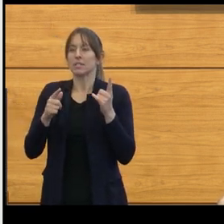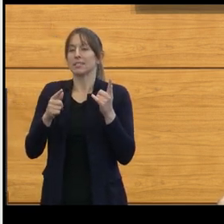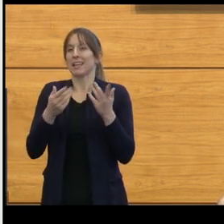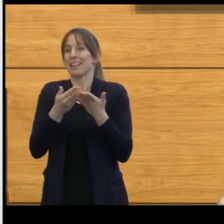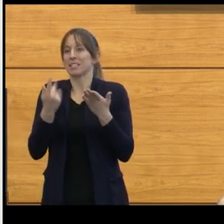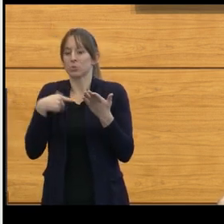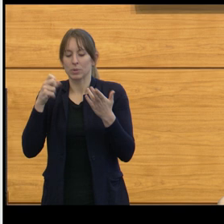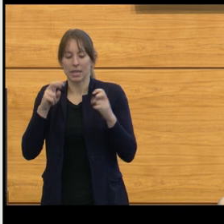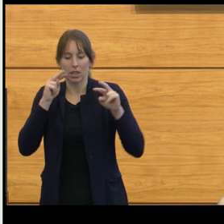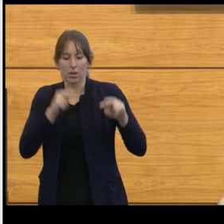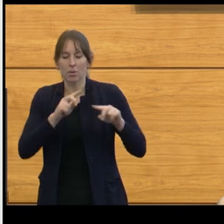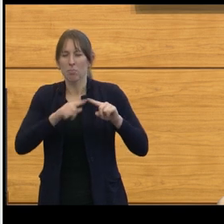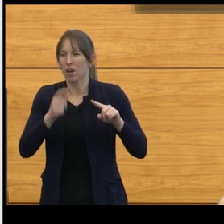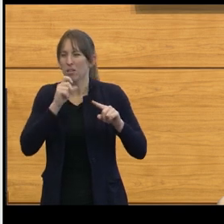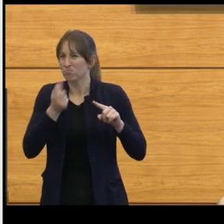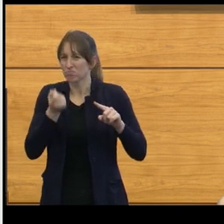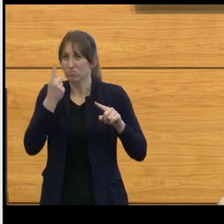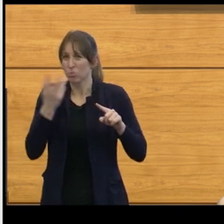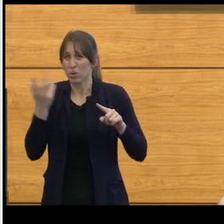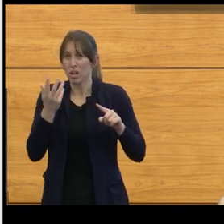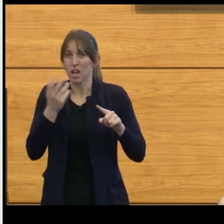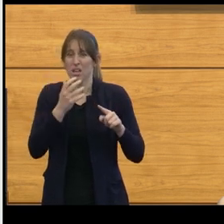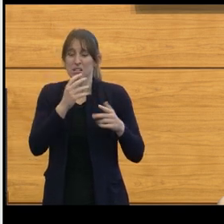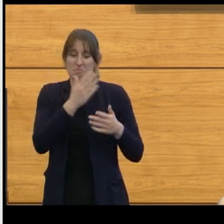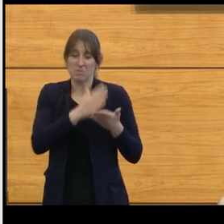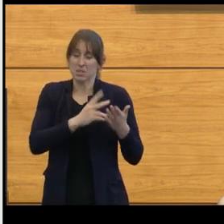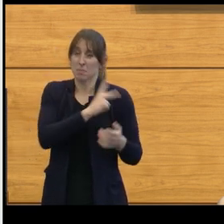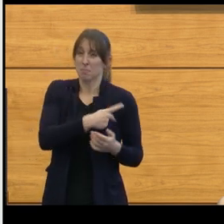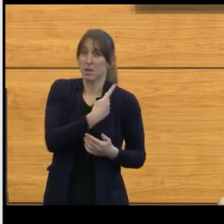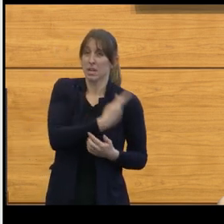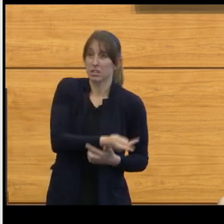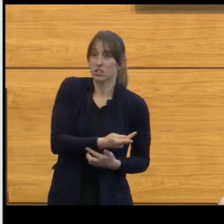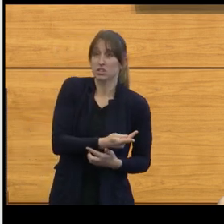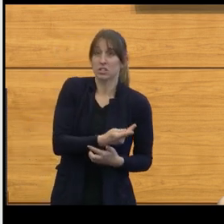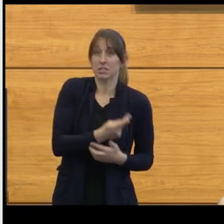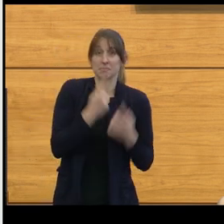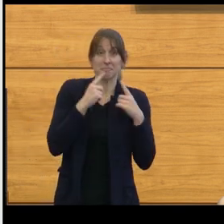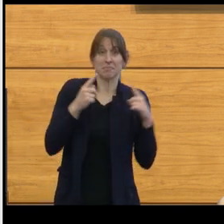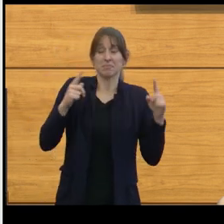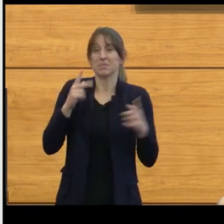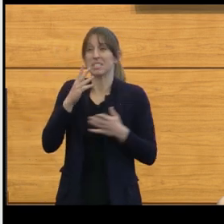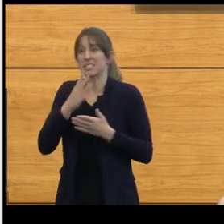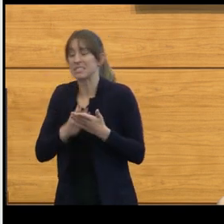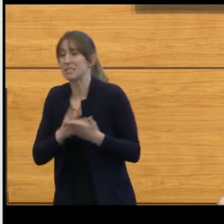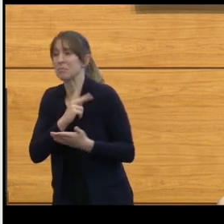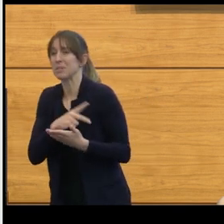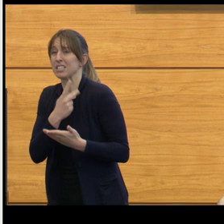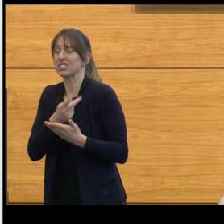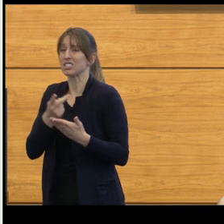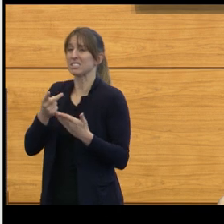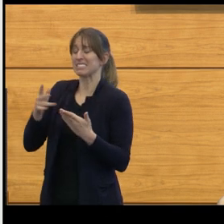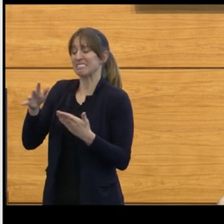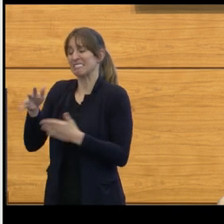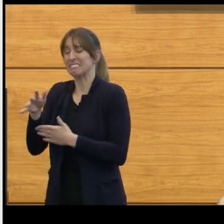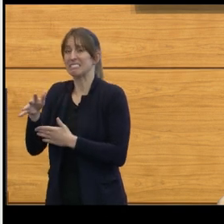did really well and some patients did not do as well. And so when a mother, as would be appropriate, would ask me,